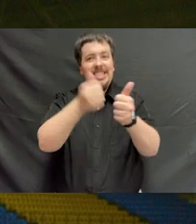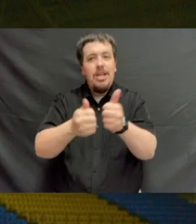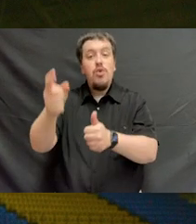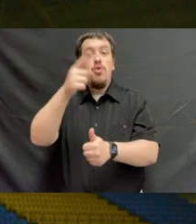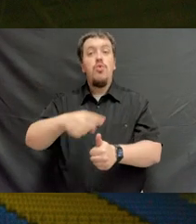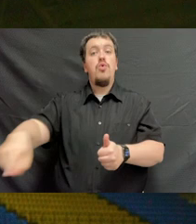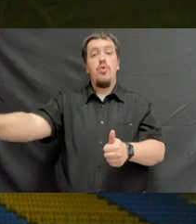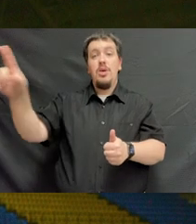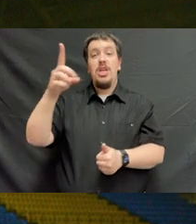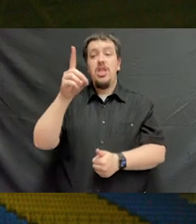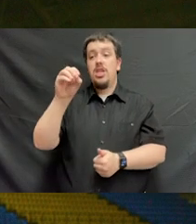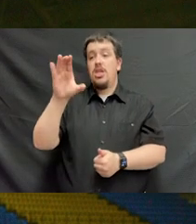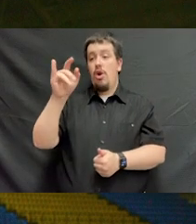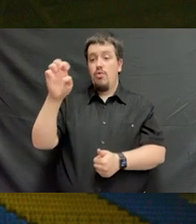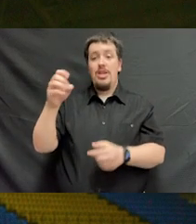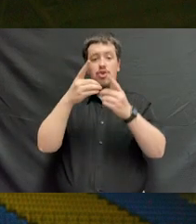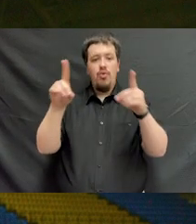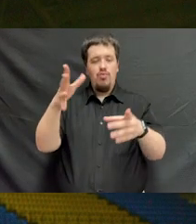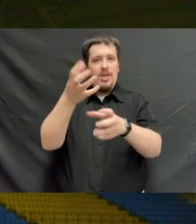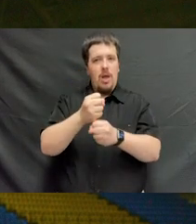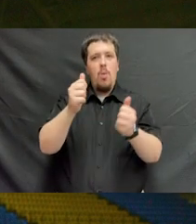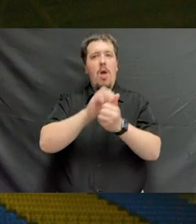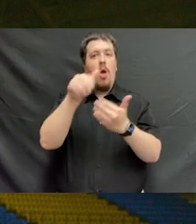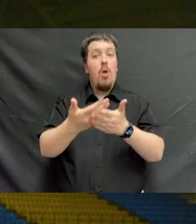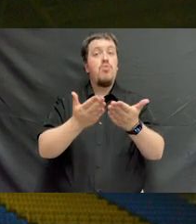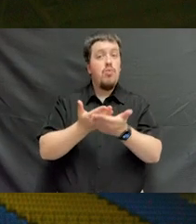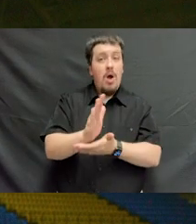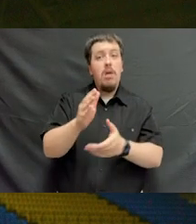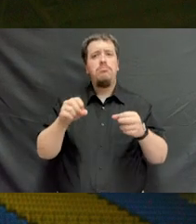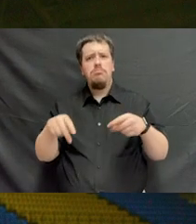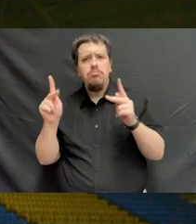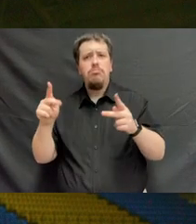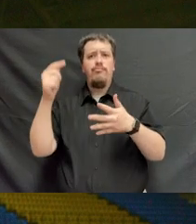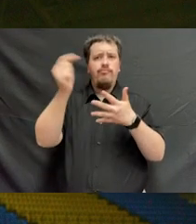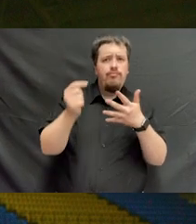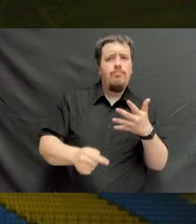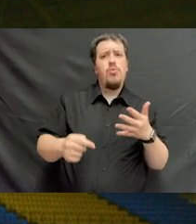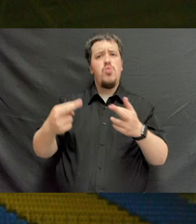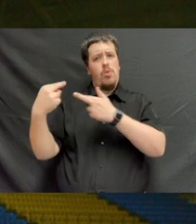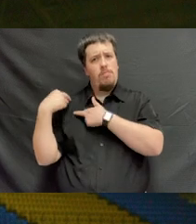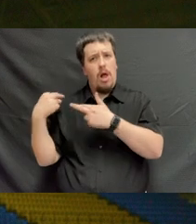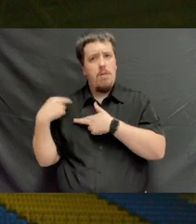I now confer upon each of you the doctorate degree to which you're entitled, with all the rights, privileges, amenities,